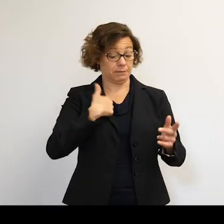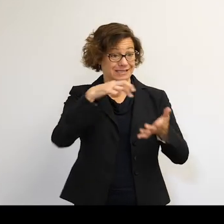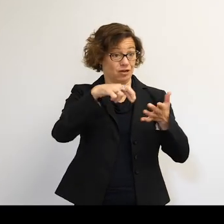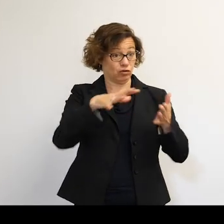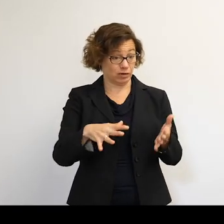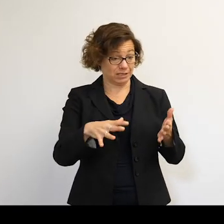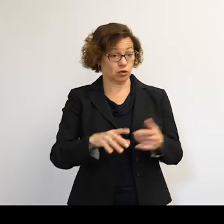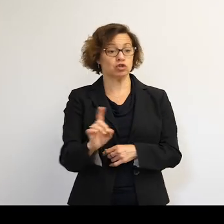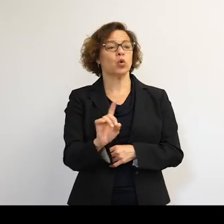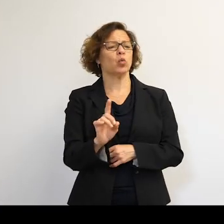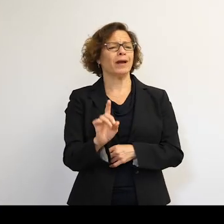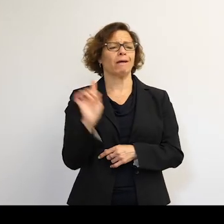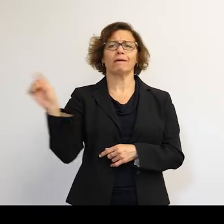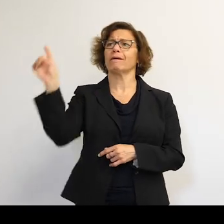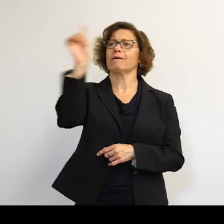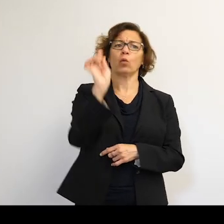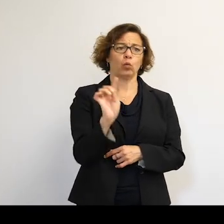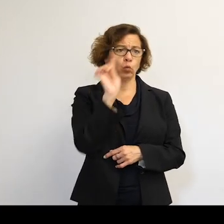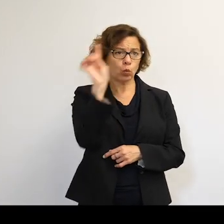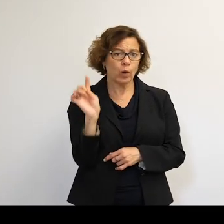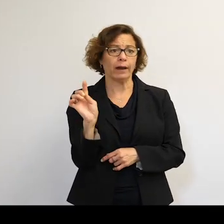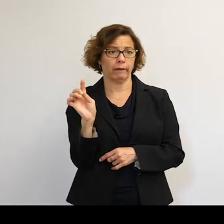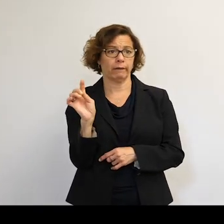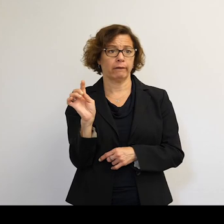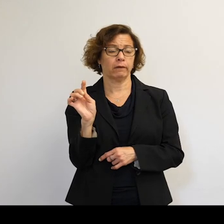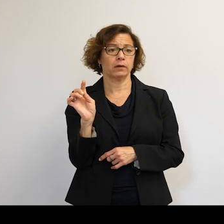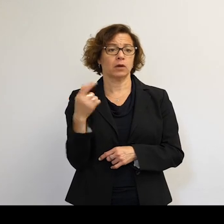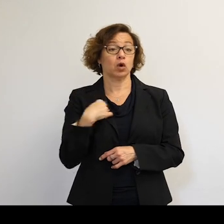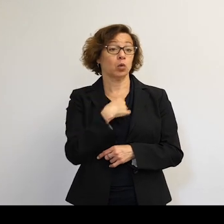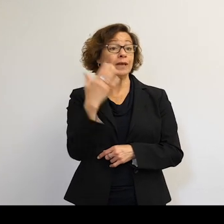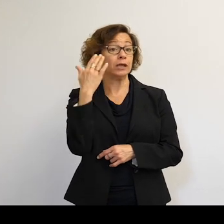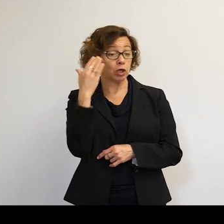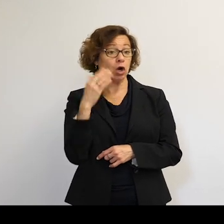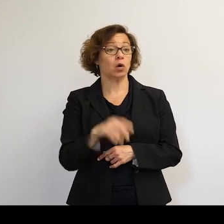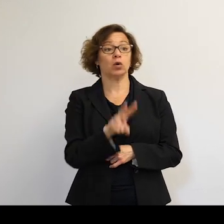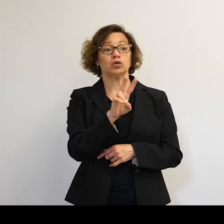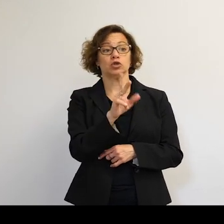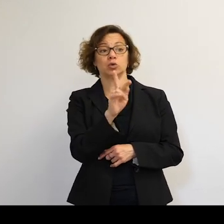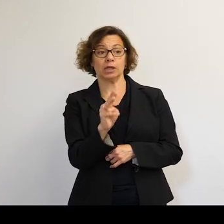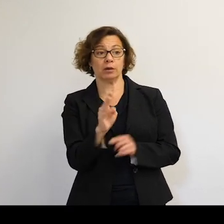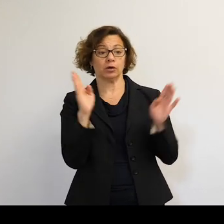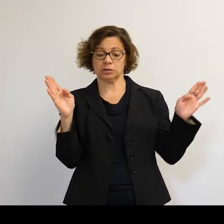where is this stuff? So we know to within two kilometers. I need to know where it is.